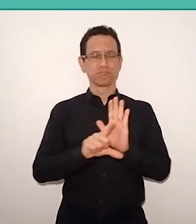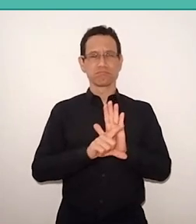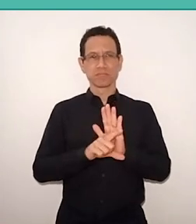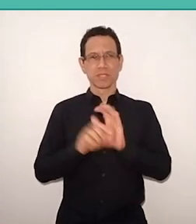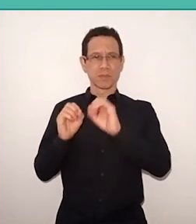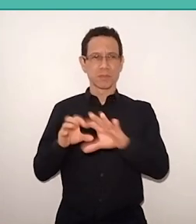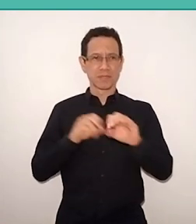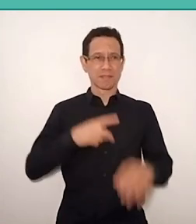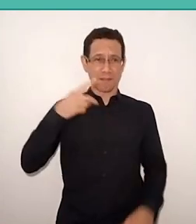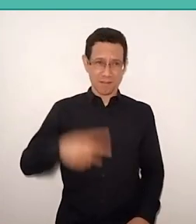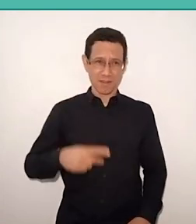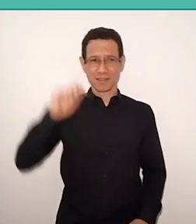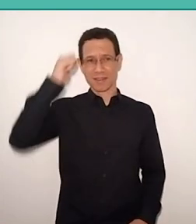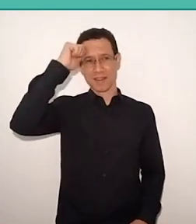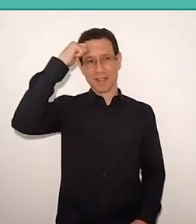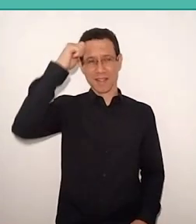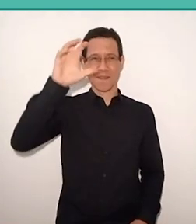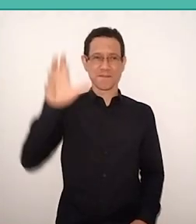And I'll finish at point four,